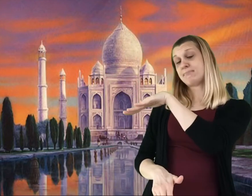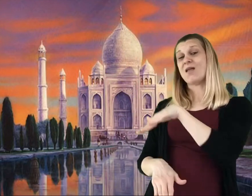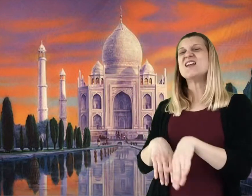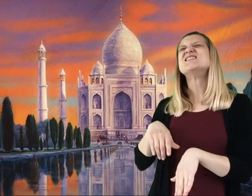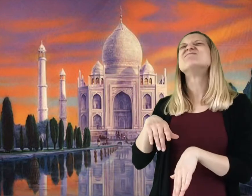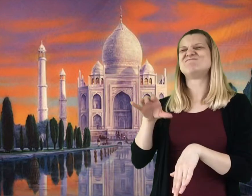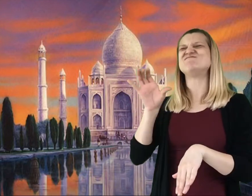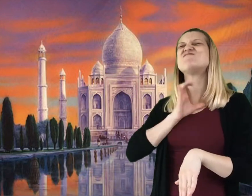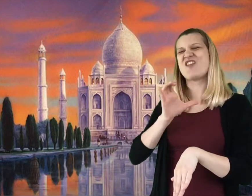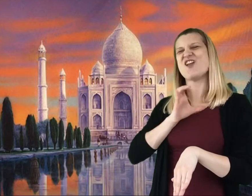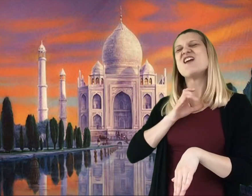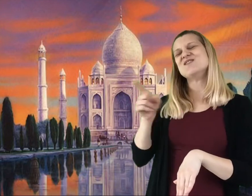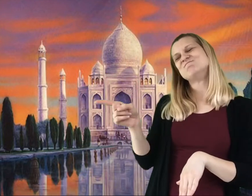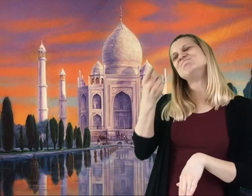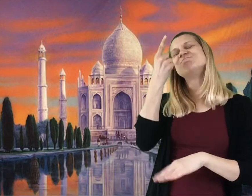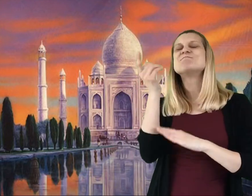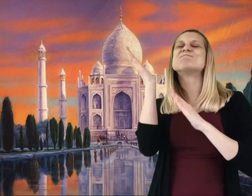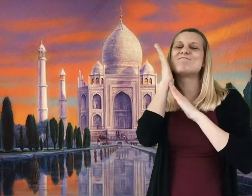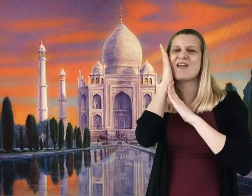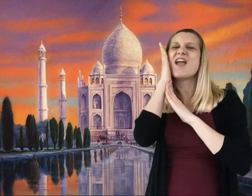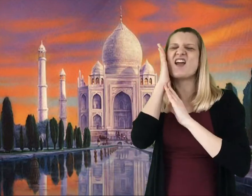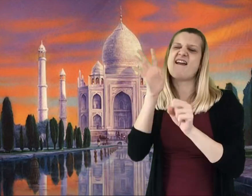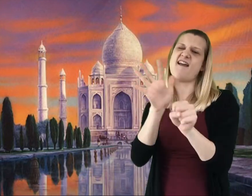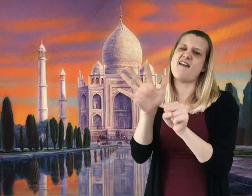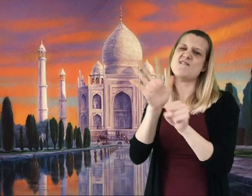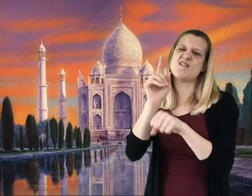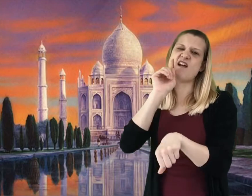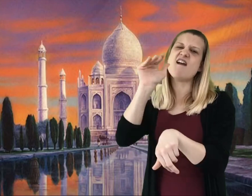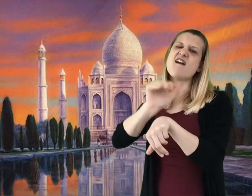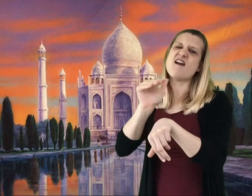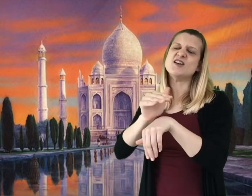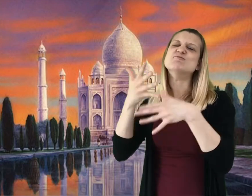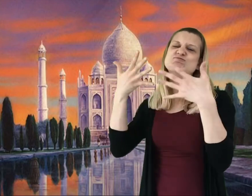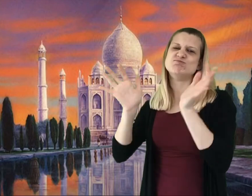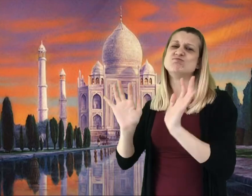"It’s time for bed. That’s enough for tonight."